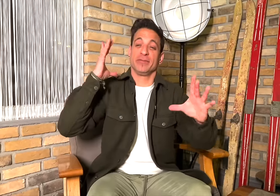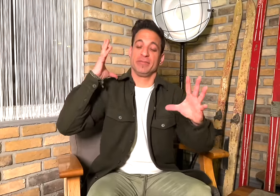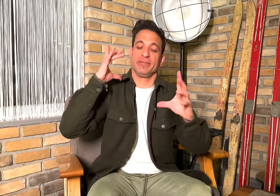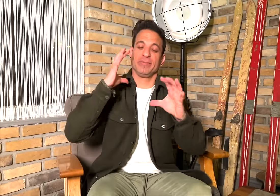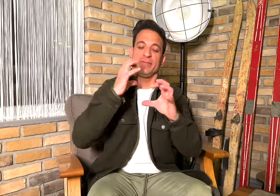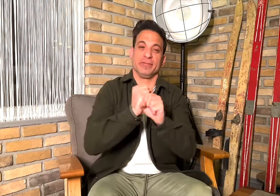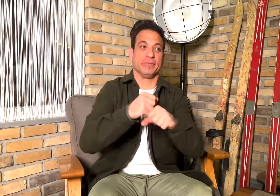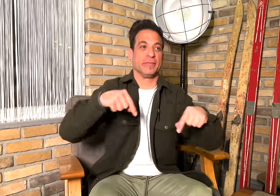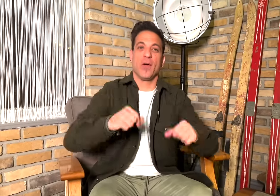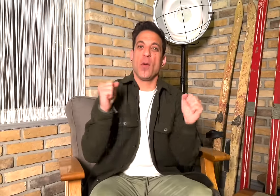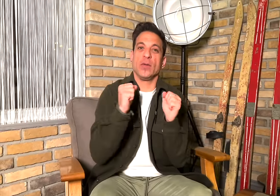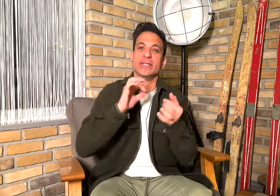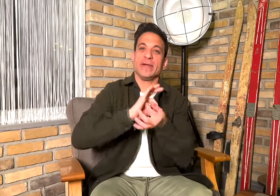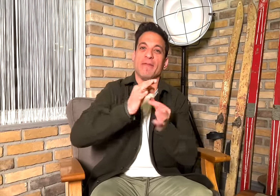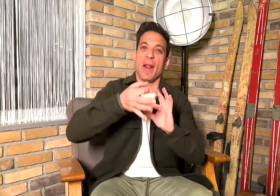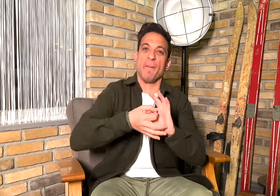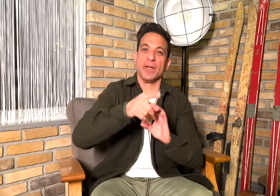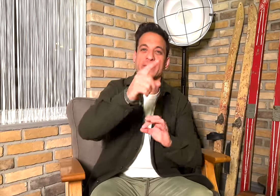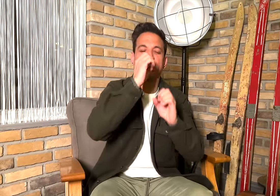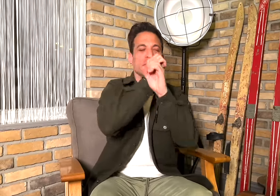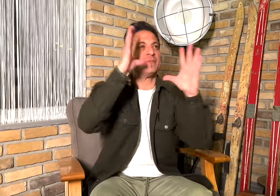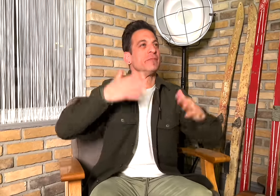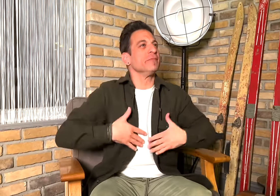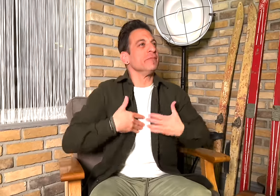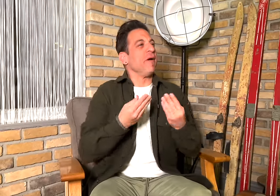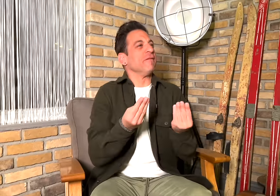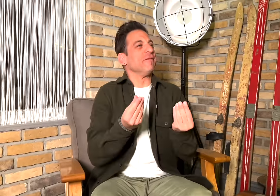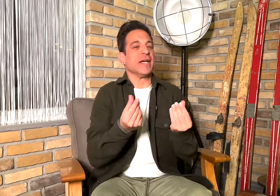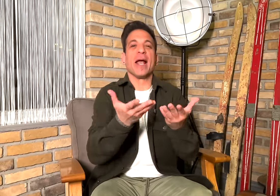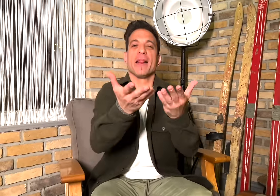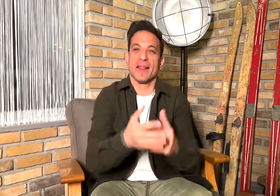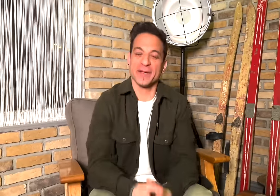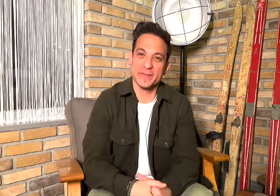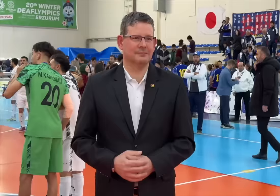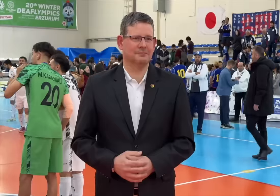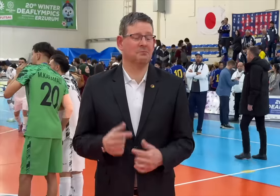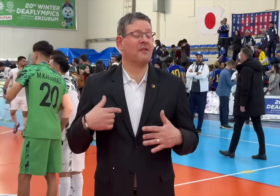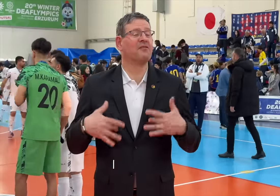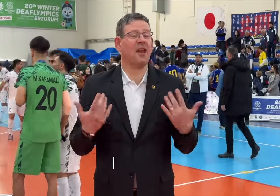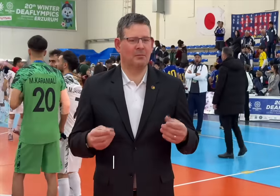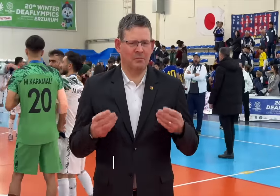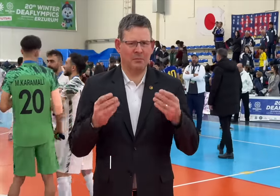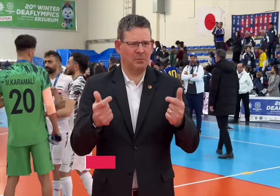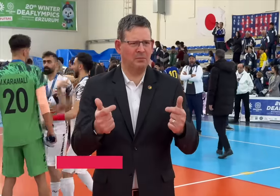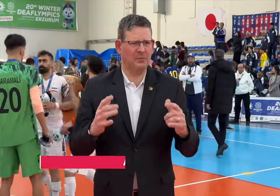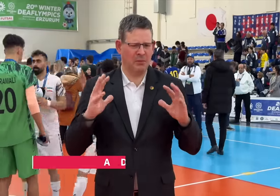[Memnos]: Now that we have come to the end of the 20th Winter Deaflympics. How do you feel about it? [Adam]: I felt everything went smooth and fast. We are already in the